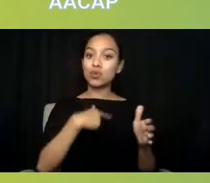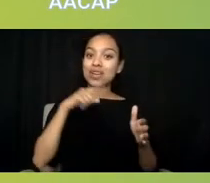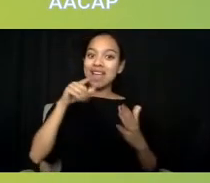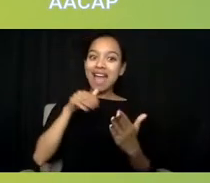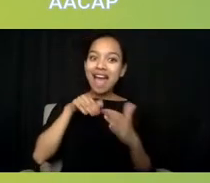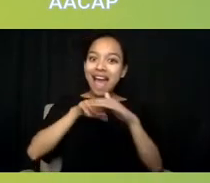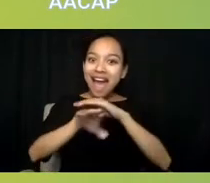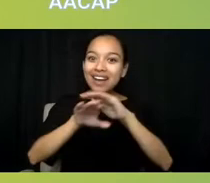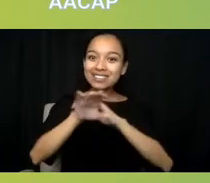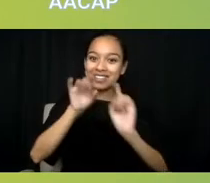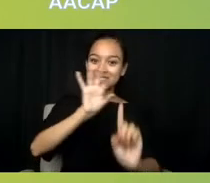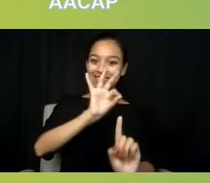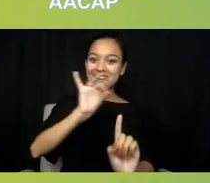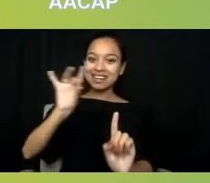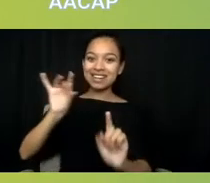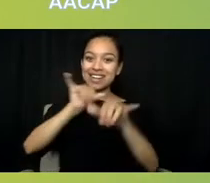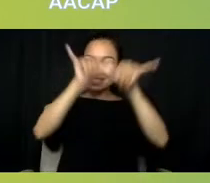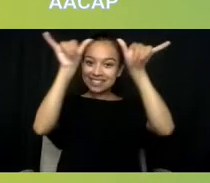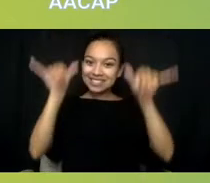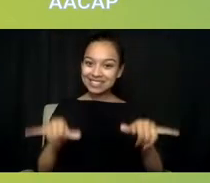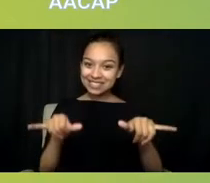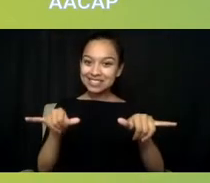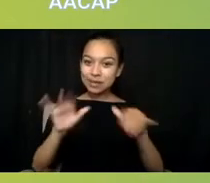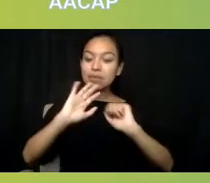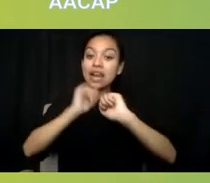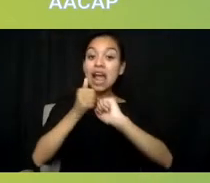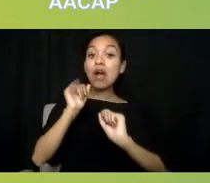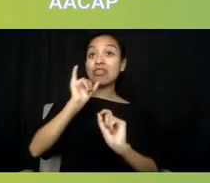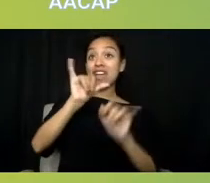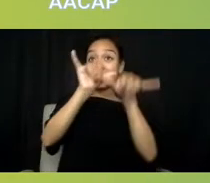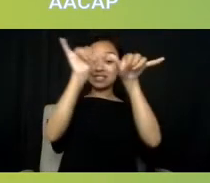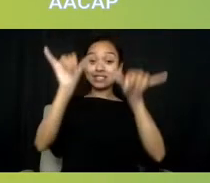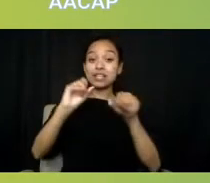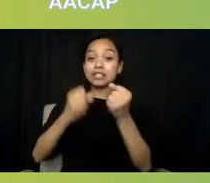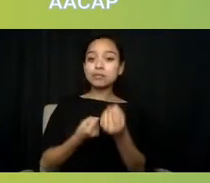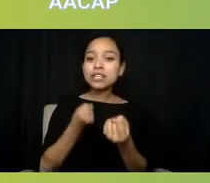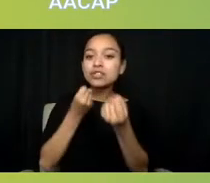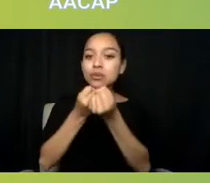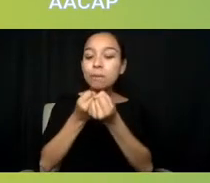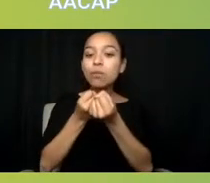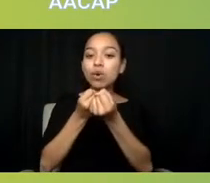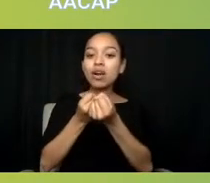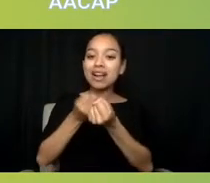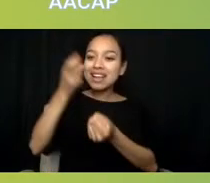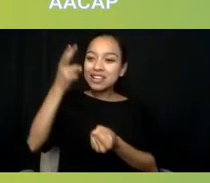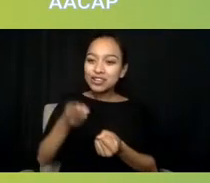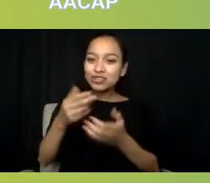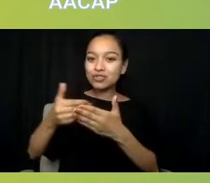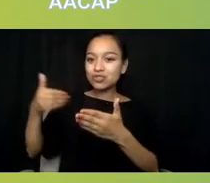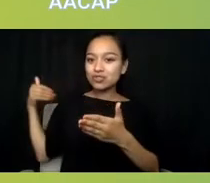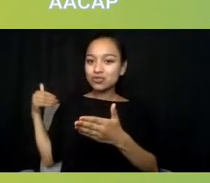and how it can support these historically marginalized communities